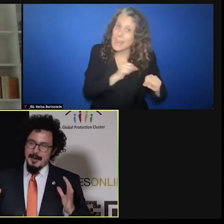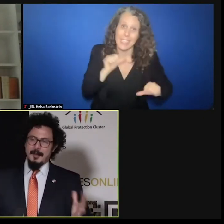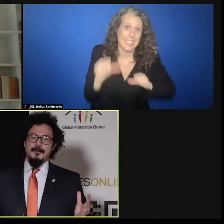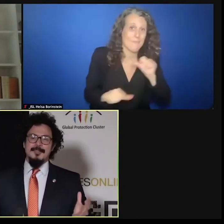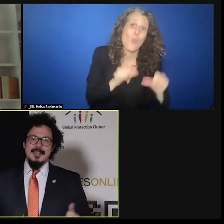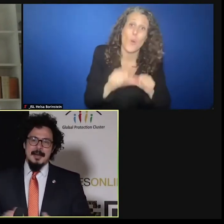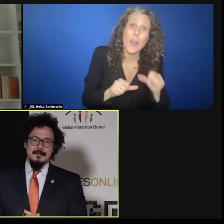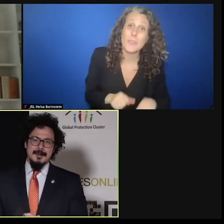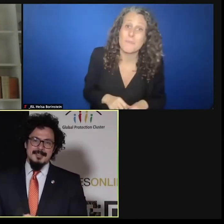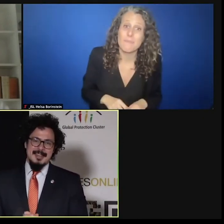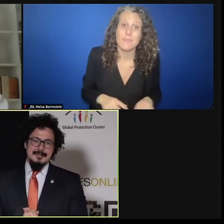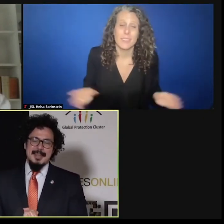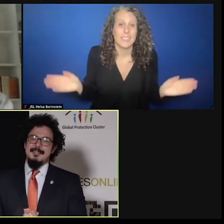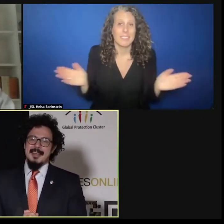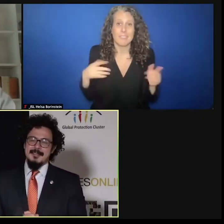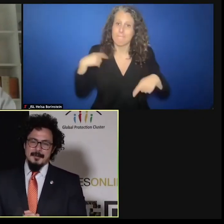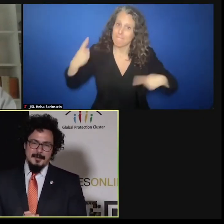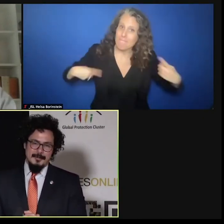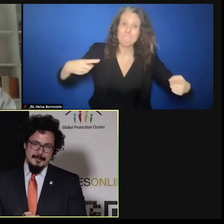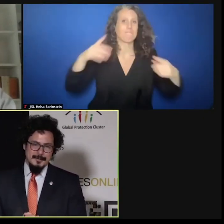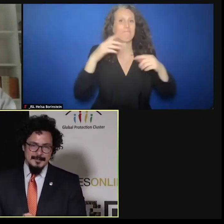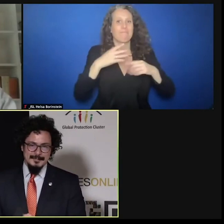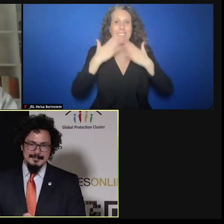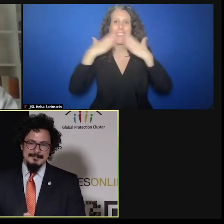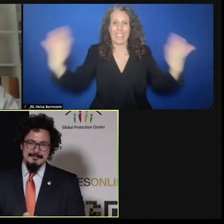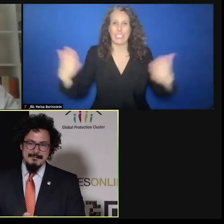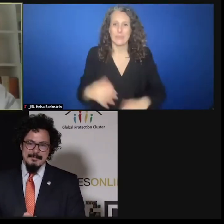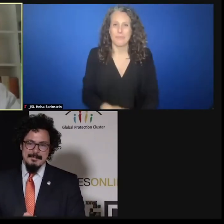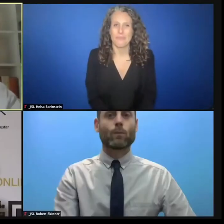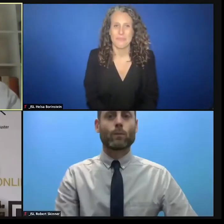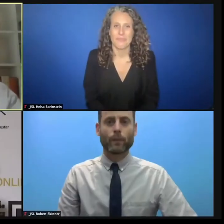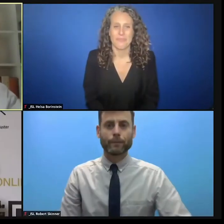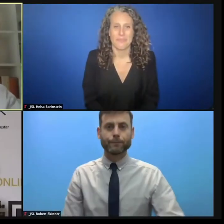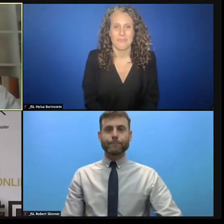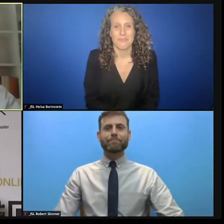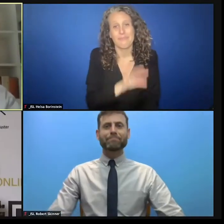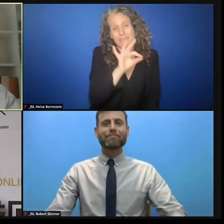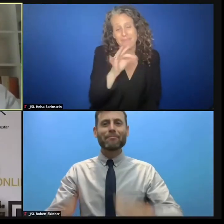onwards and upwards and many thanks. >> CHRIS GUNNESS: That's a wonderful